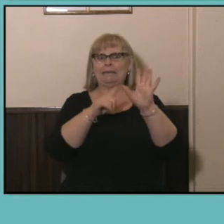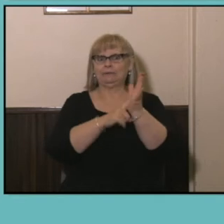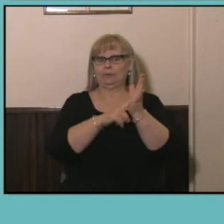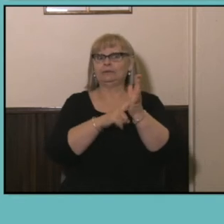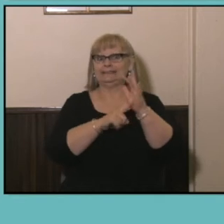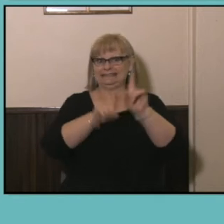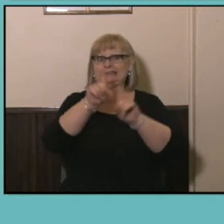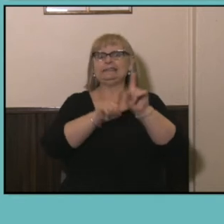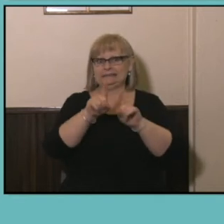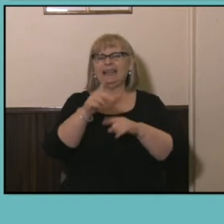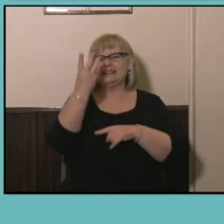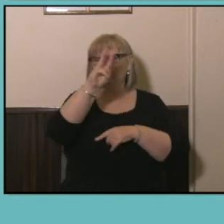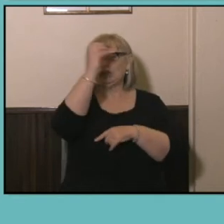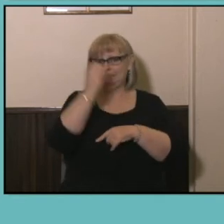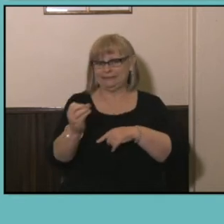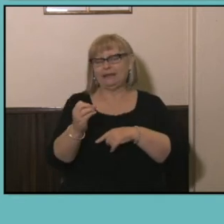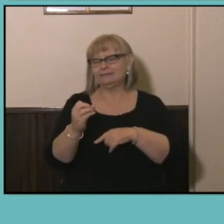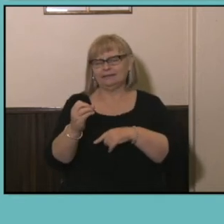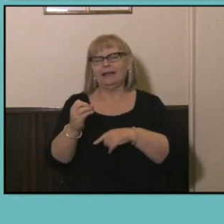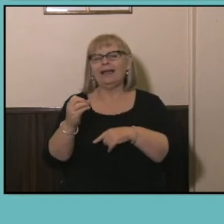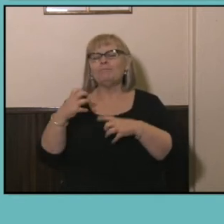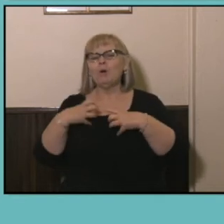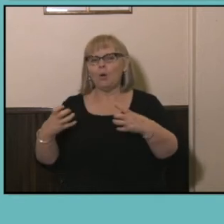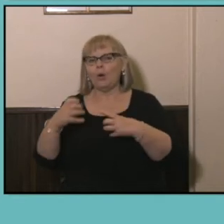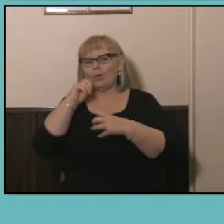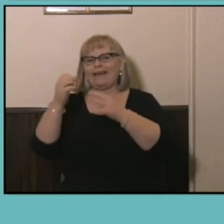where twice as likely as regional areas to have a bachelor degree or above and